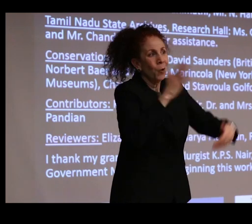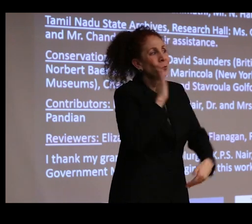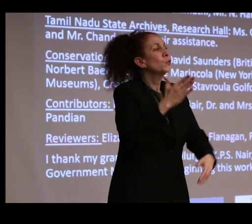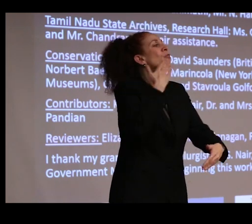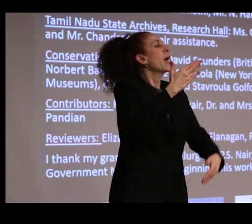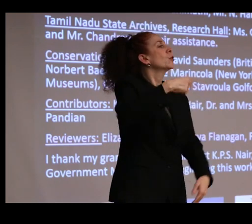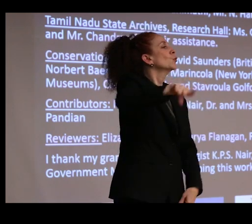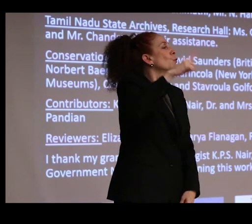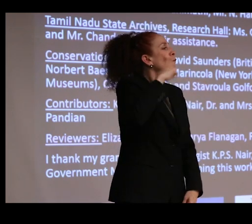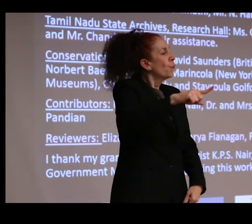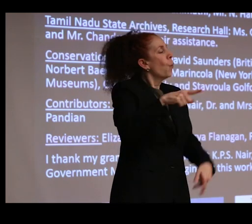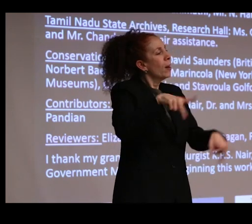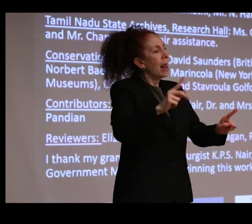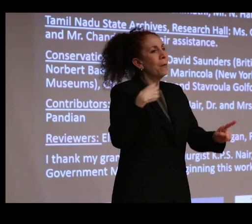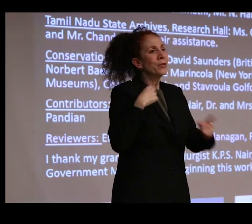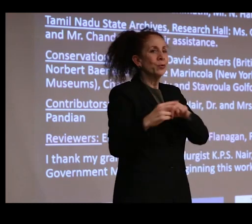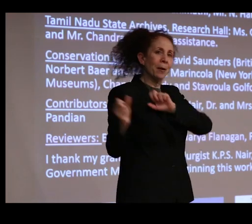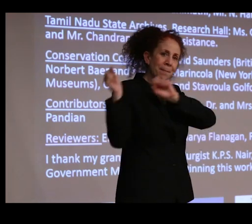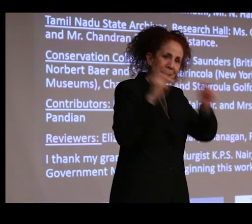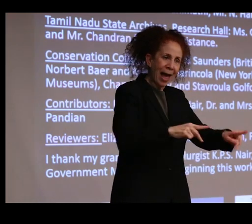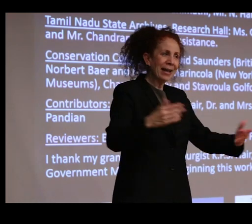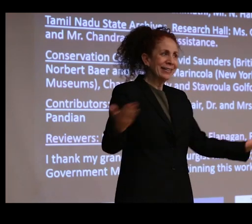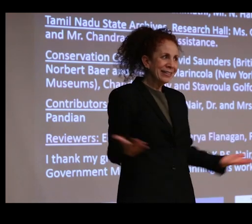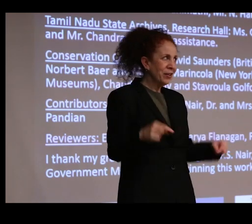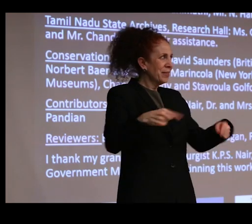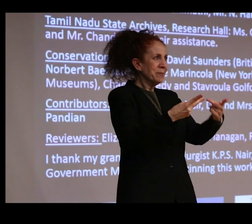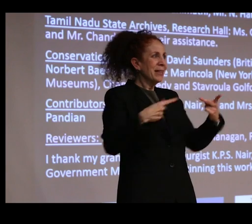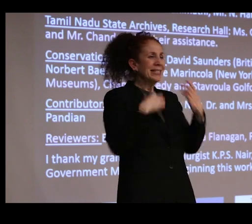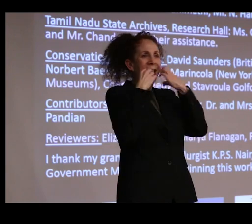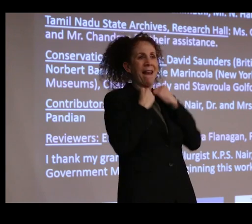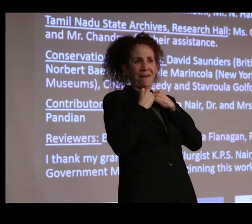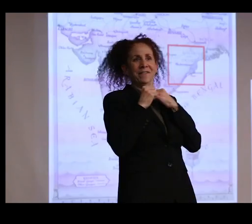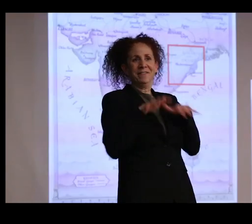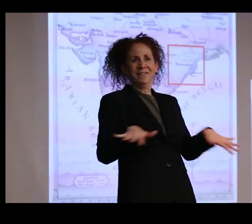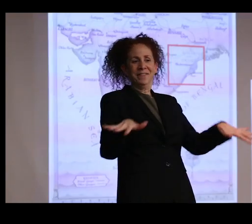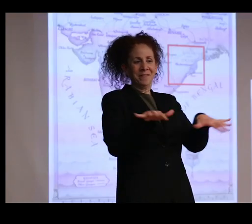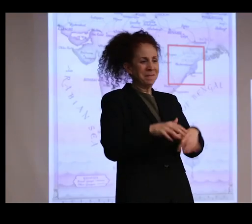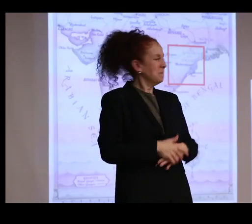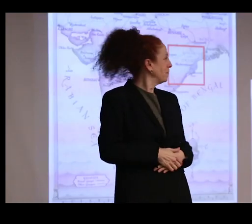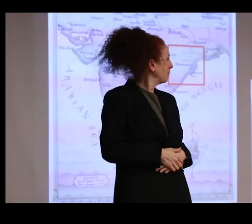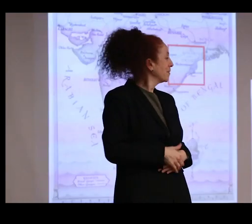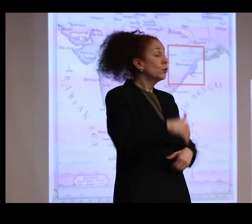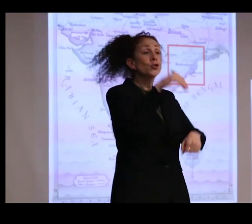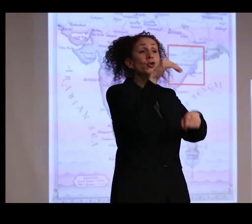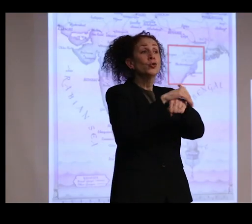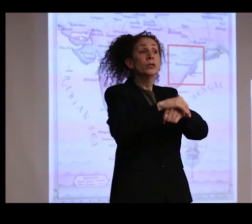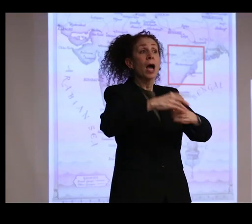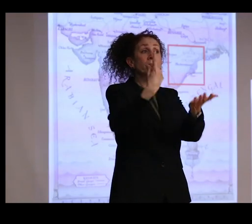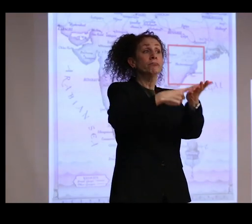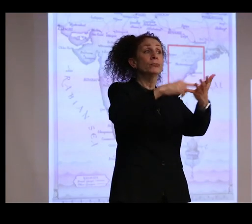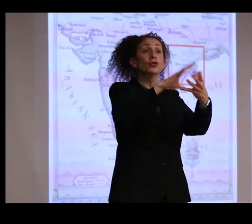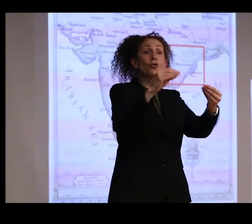in sort of returning to this place that I really love. Tonight, I'm going to tell you stories that took place